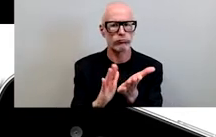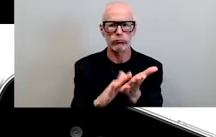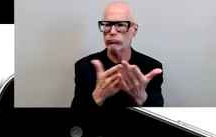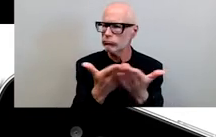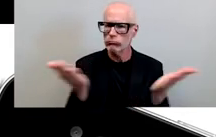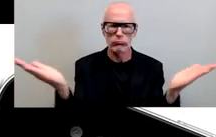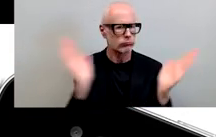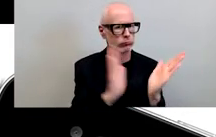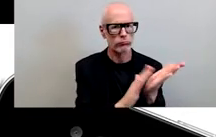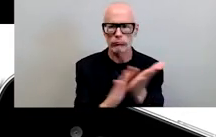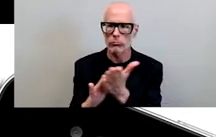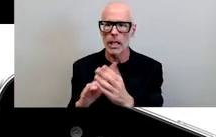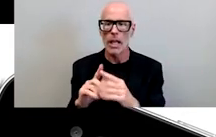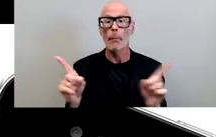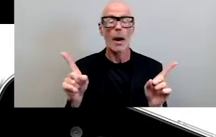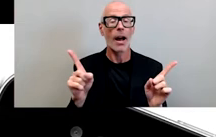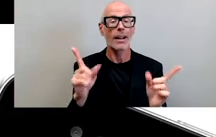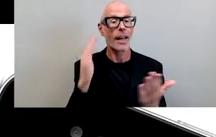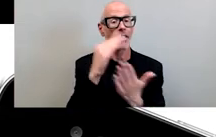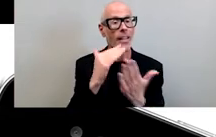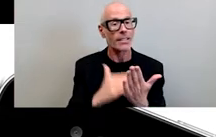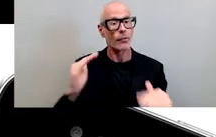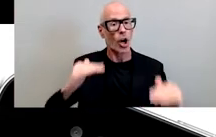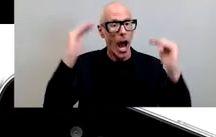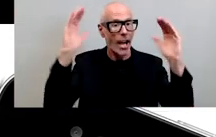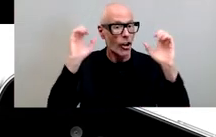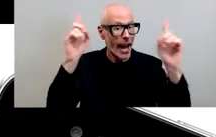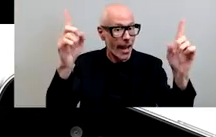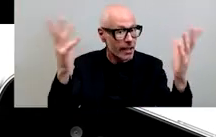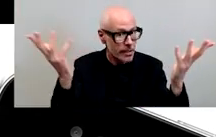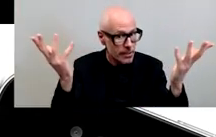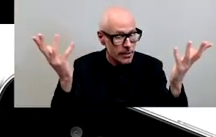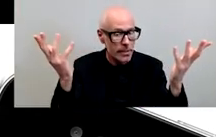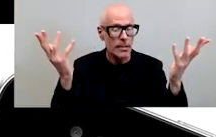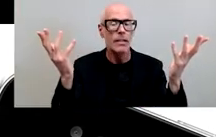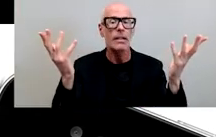are good but the lesson here for higher ed institutions is that we have to invest